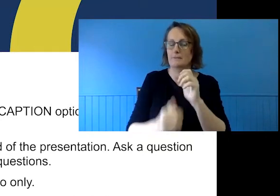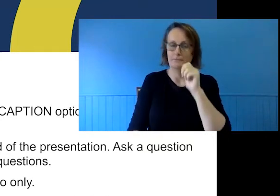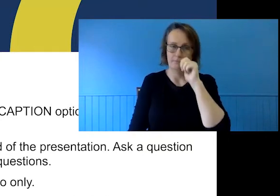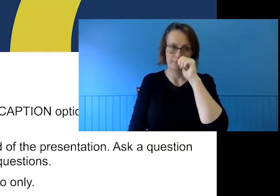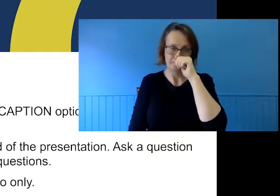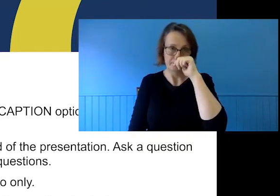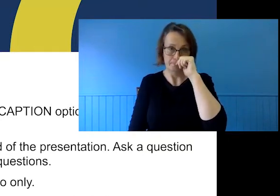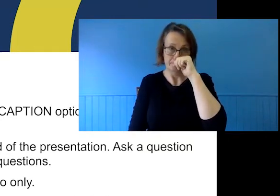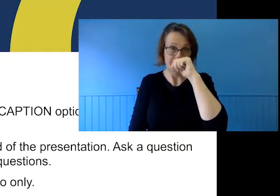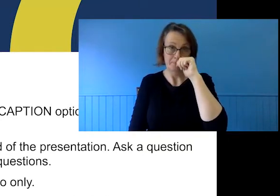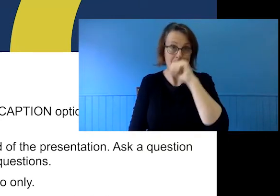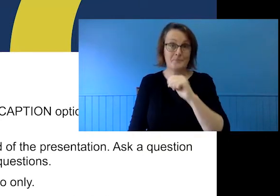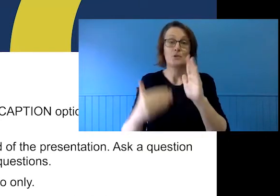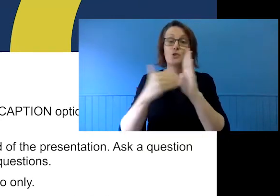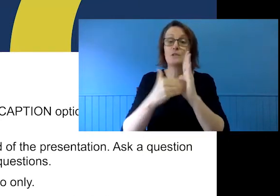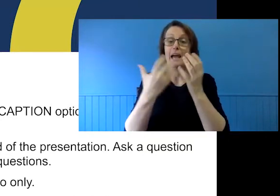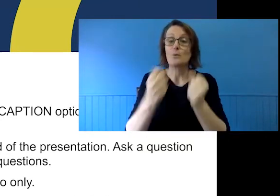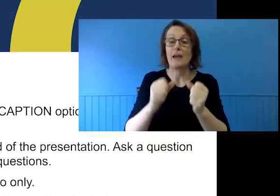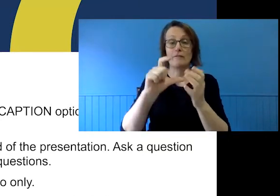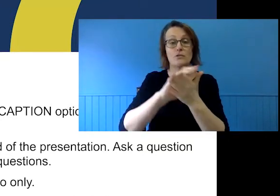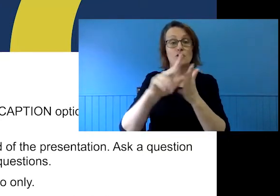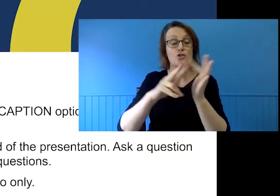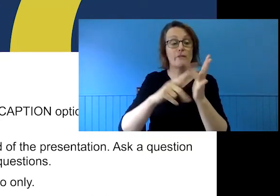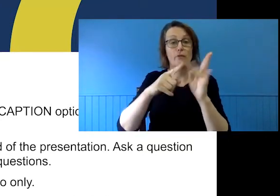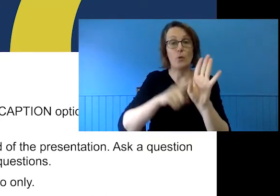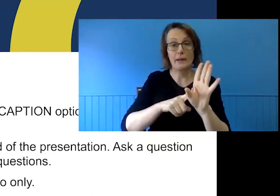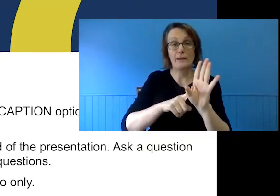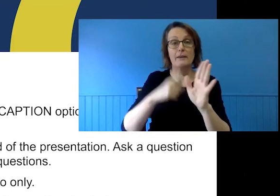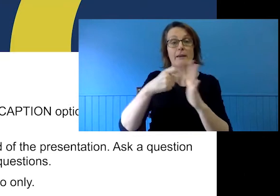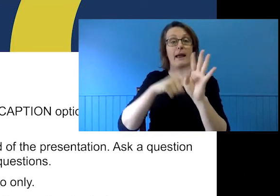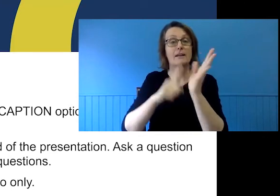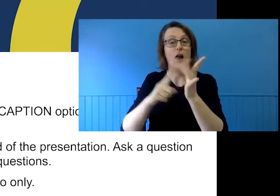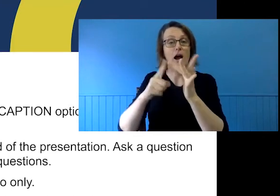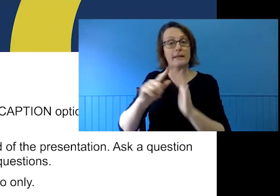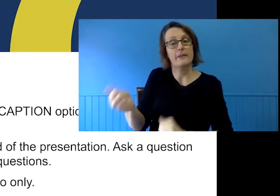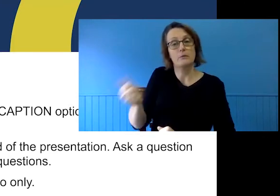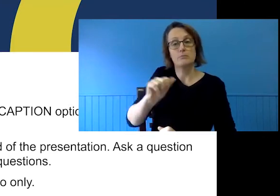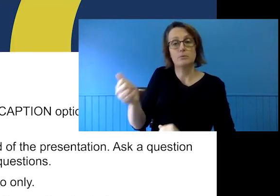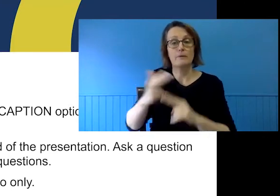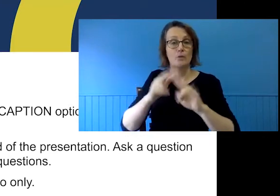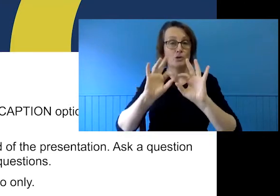Today we're joined by Chevoy and Kylie, who are Auslan-interpreting throughout.